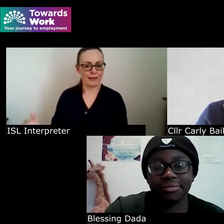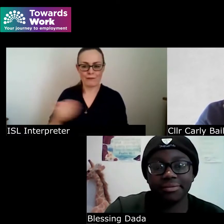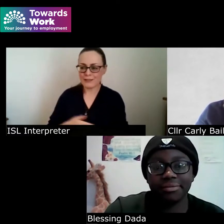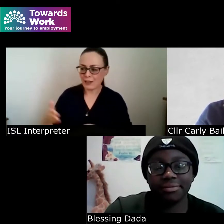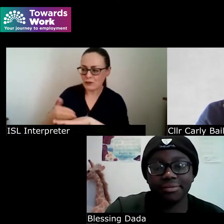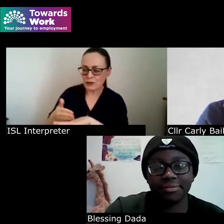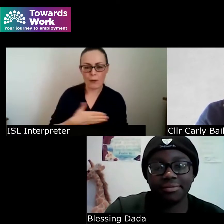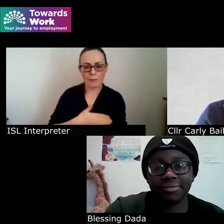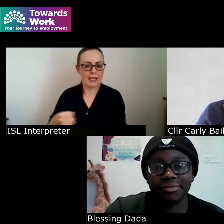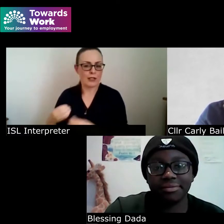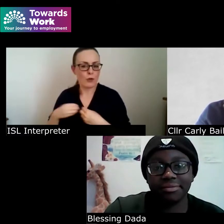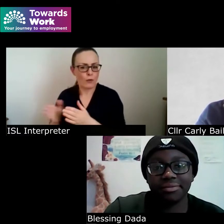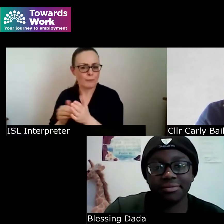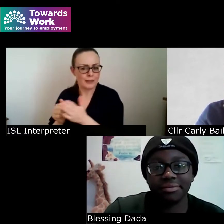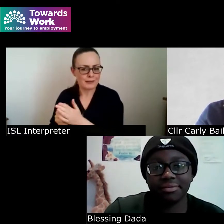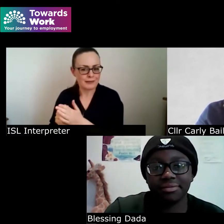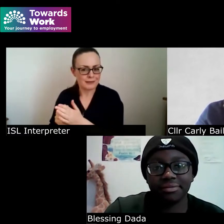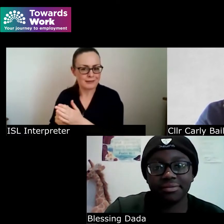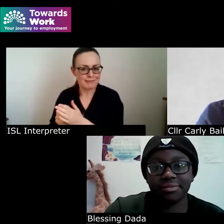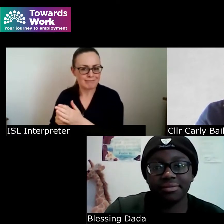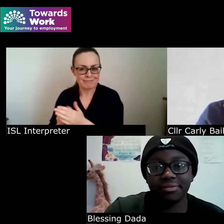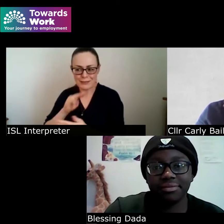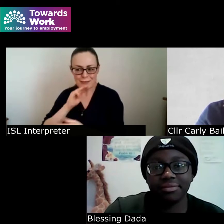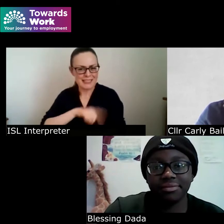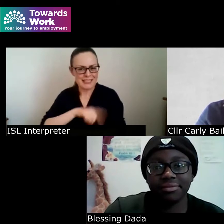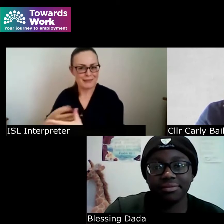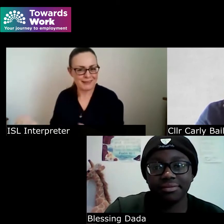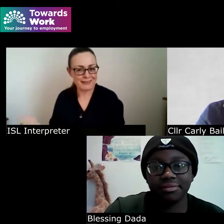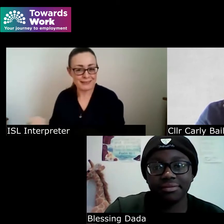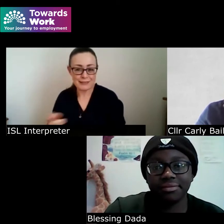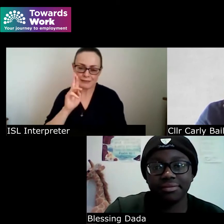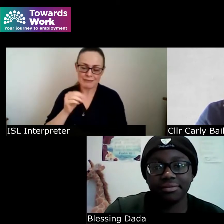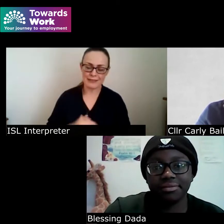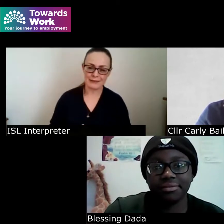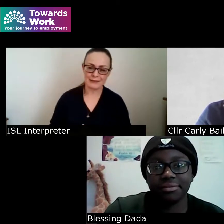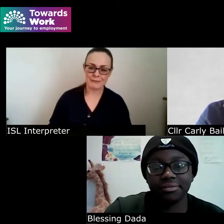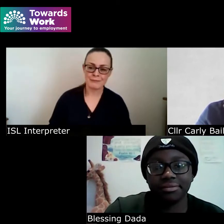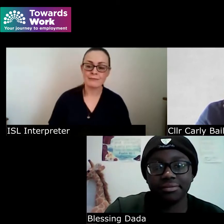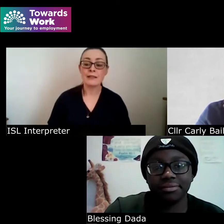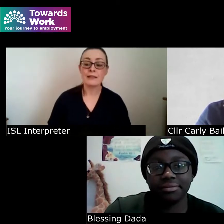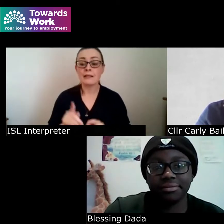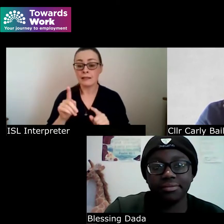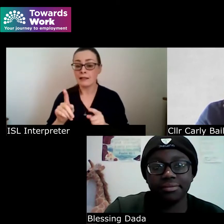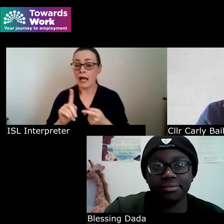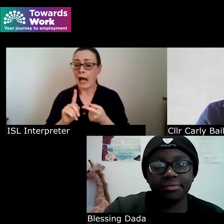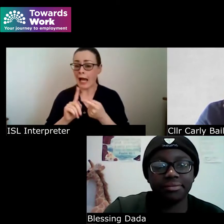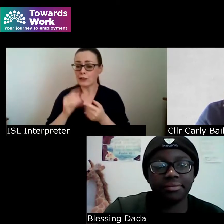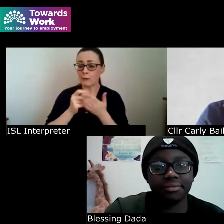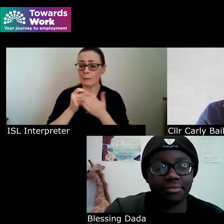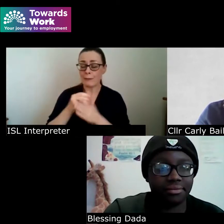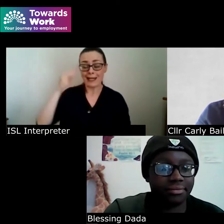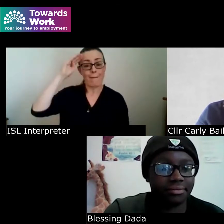important point and there's also and like there's a fear on the employer's side which